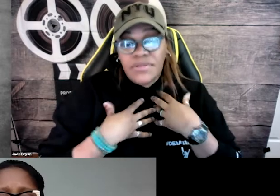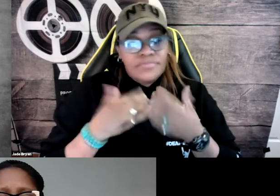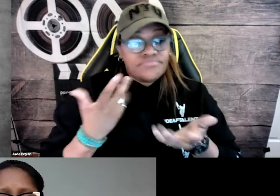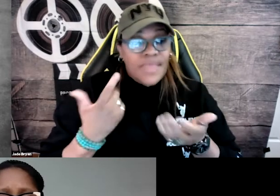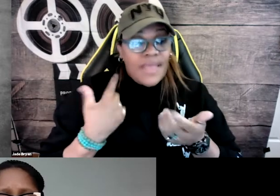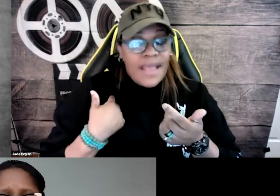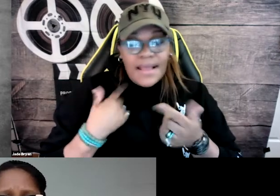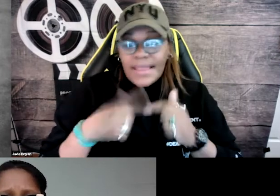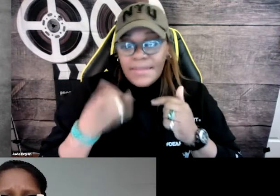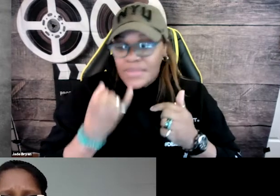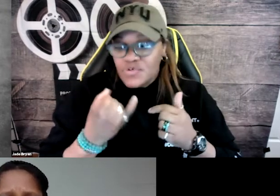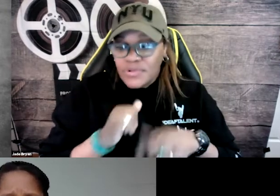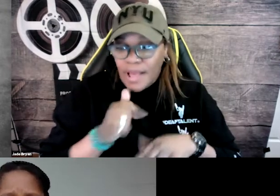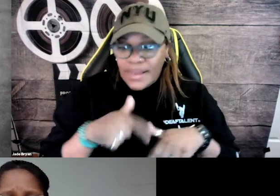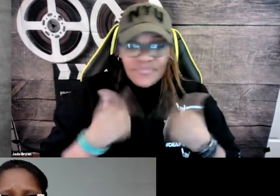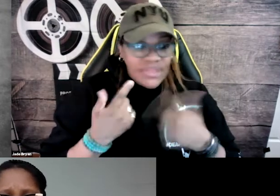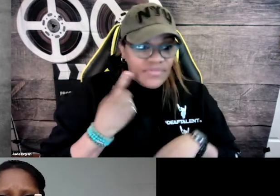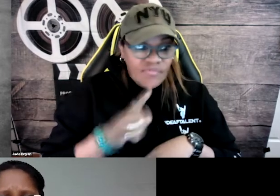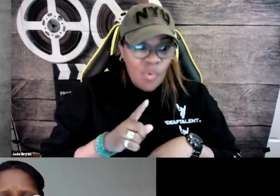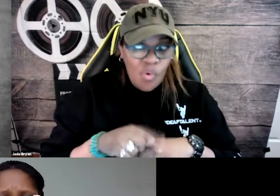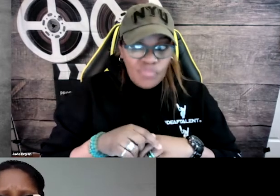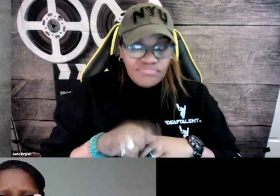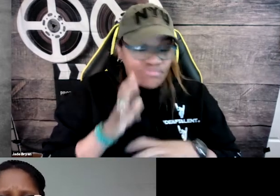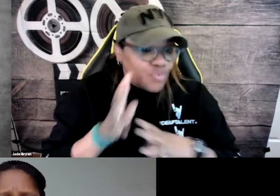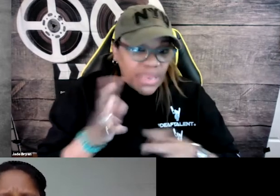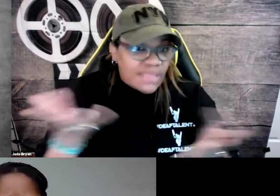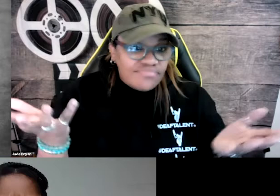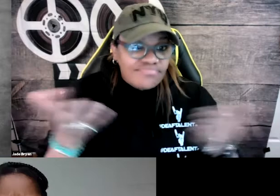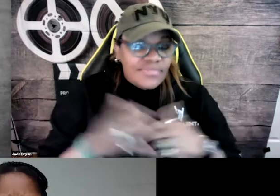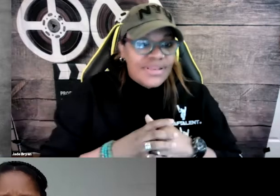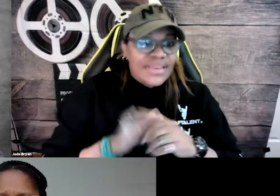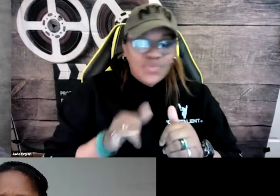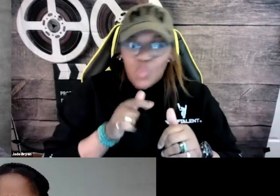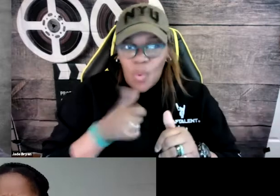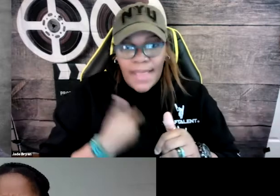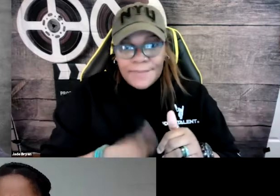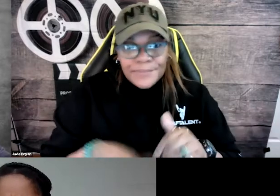Really it's very inspiring for me. I can't imagine living my life without being creative,